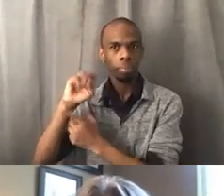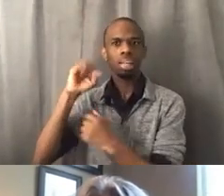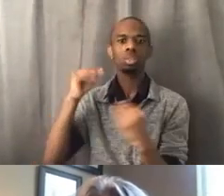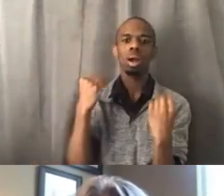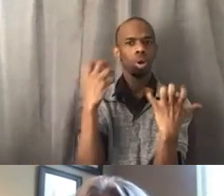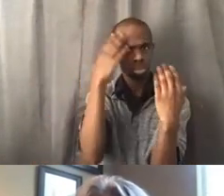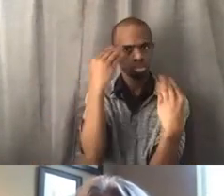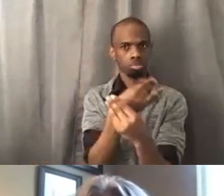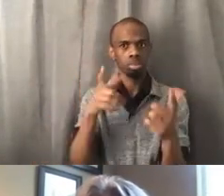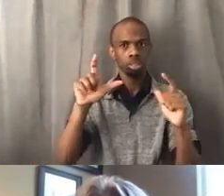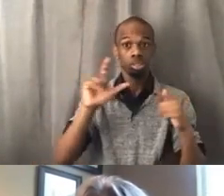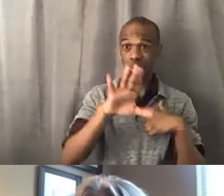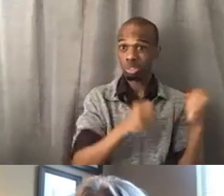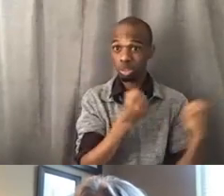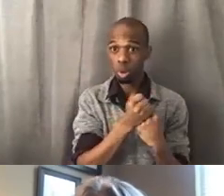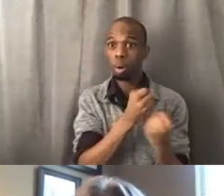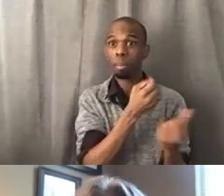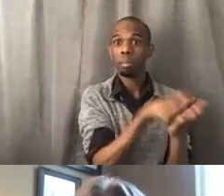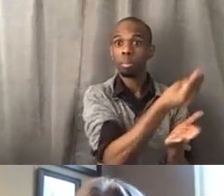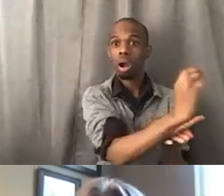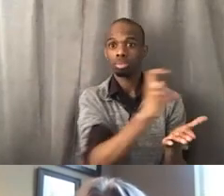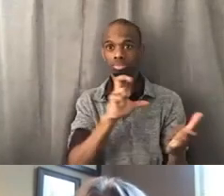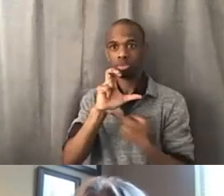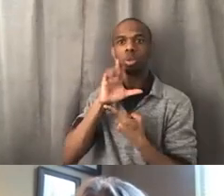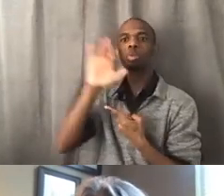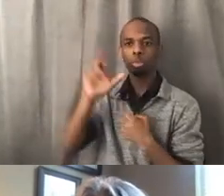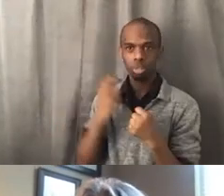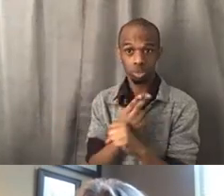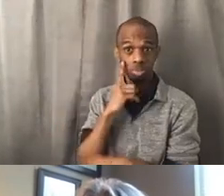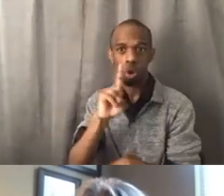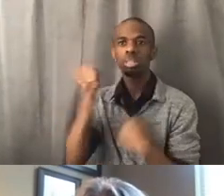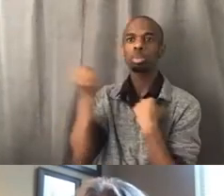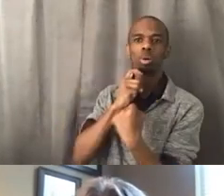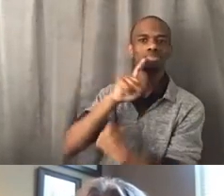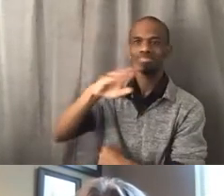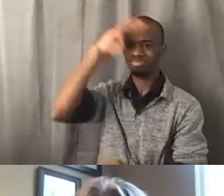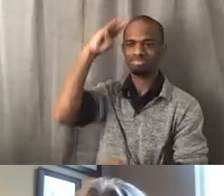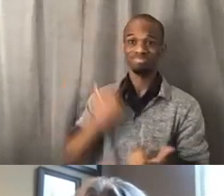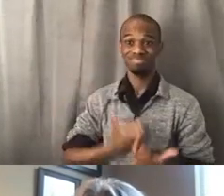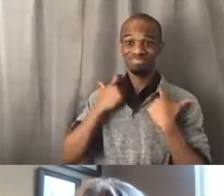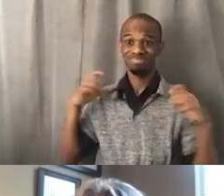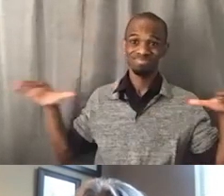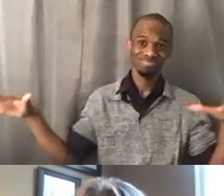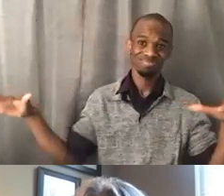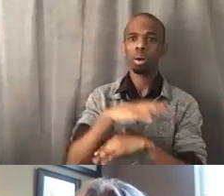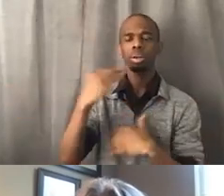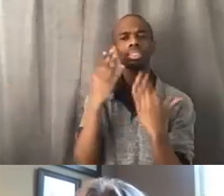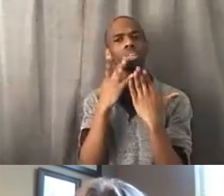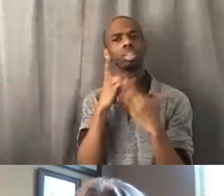And just really appreciating everyone for just stepping in and being a part of this. We hope to really continue spaces like this